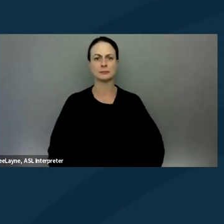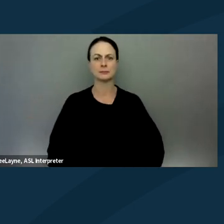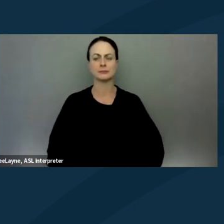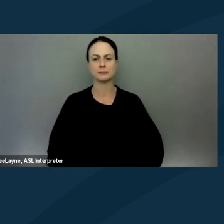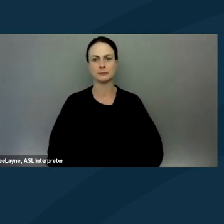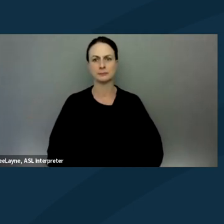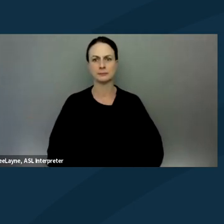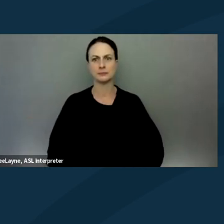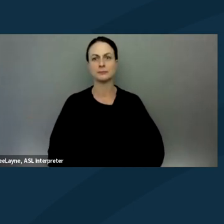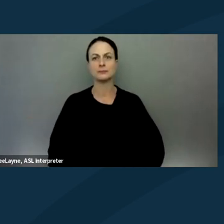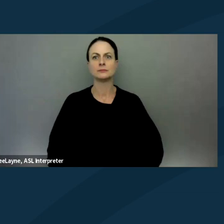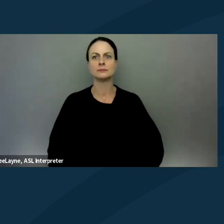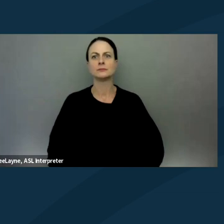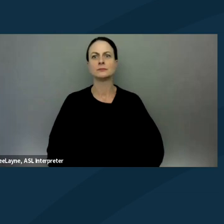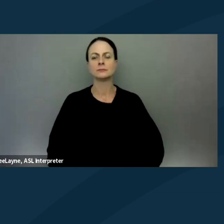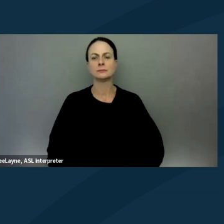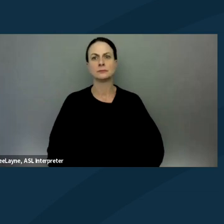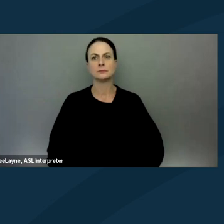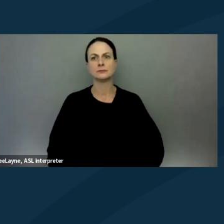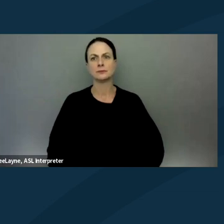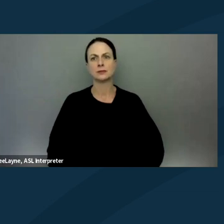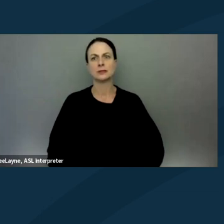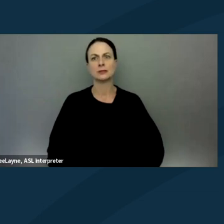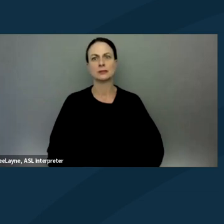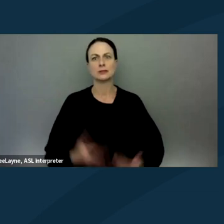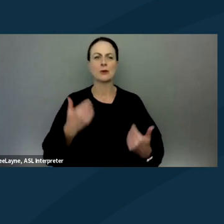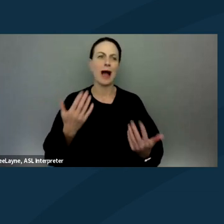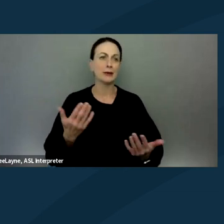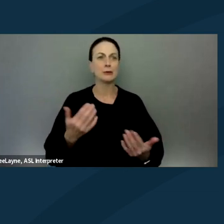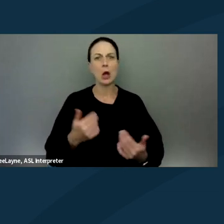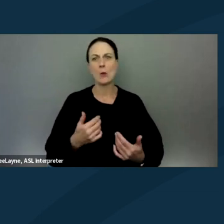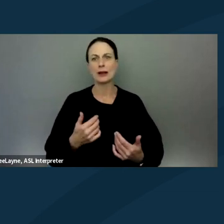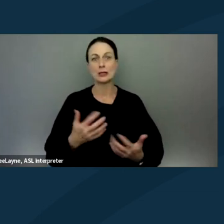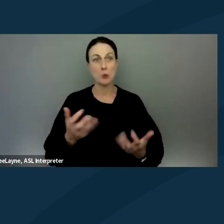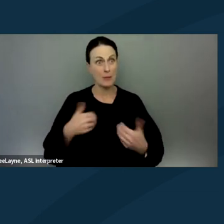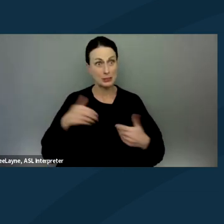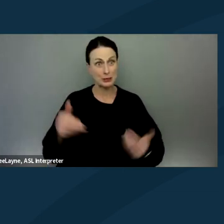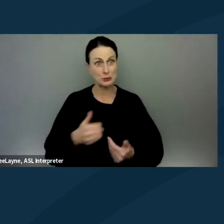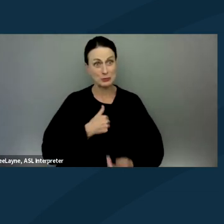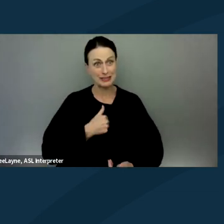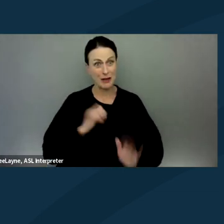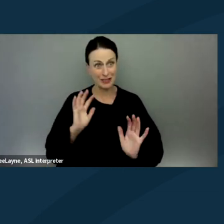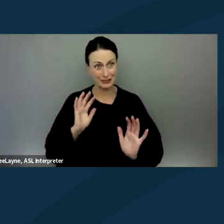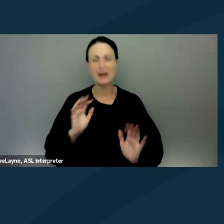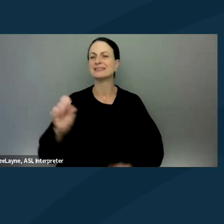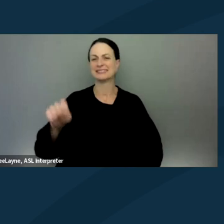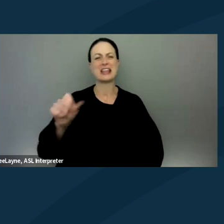Shall I wait for... I didn't know if you just wanted me to introduce myself. Yeah, that's good for now.